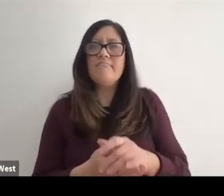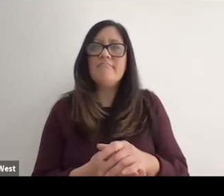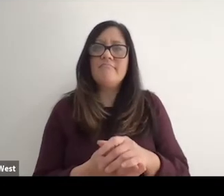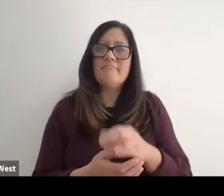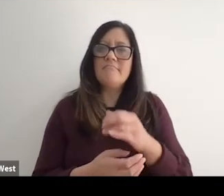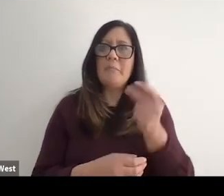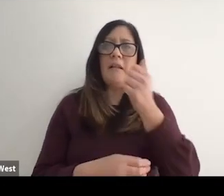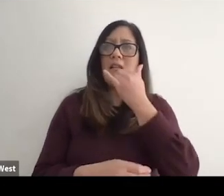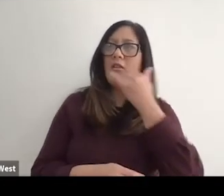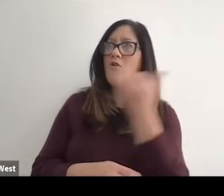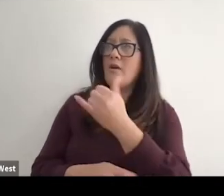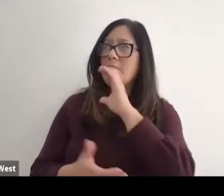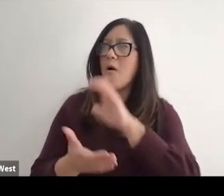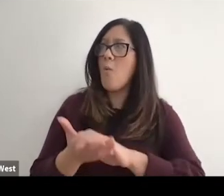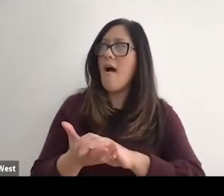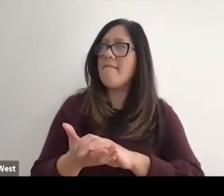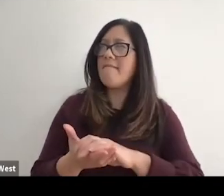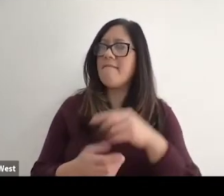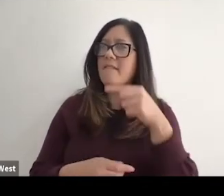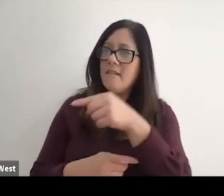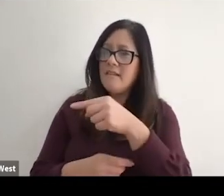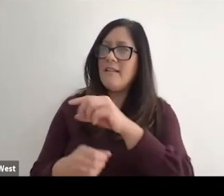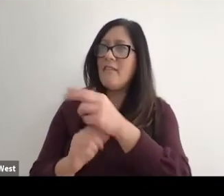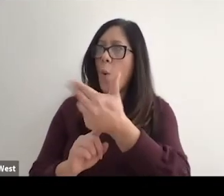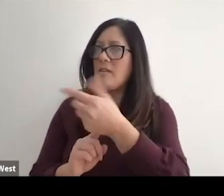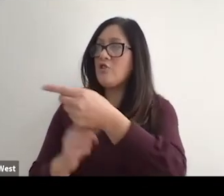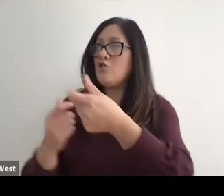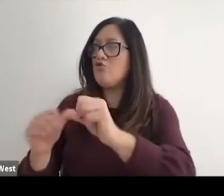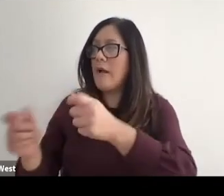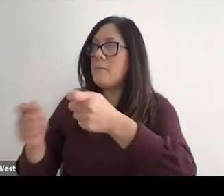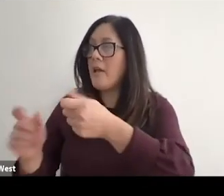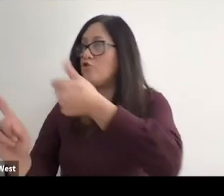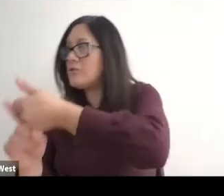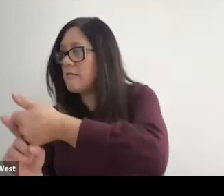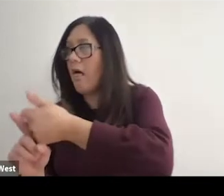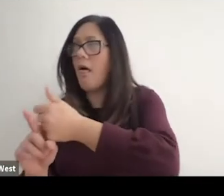He merely calls my wife Alice is over the hotel trying to manage herself myself. John junior,